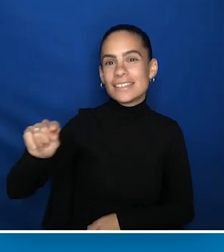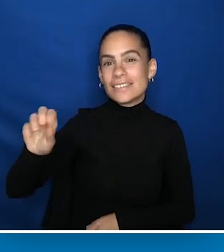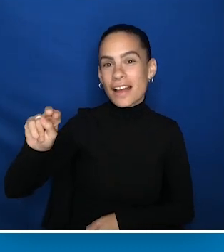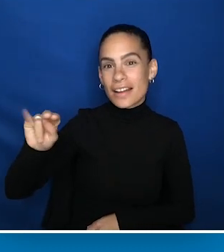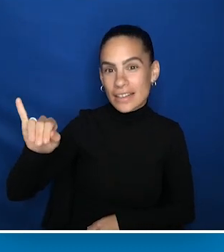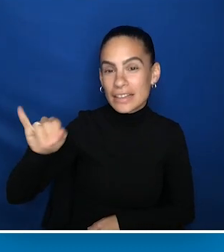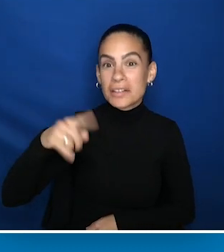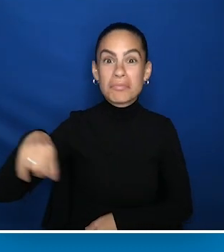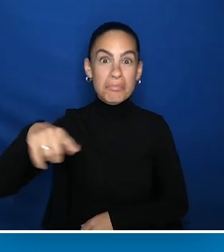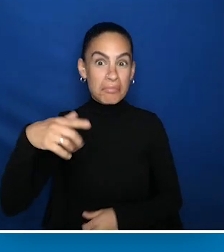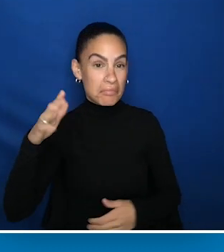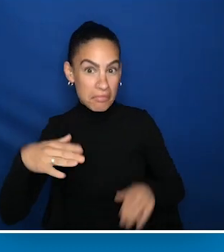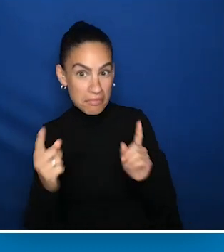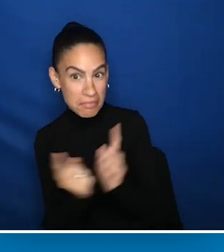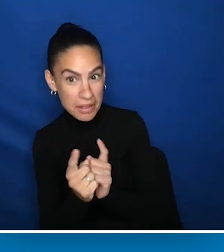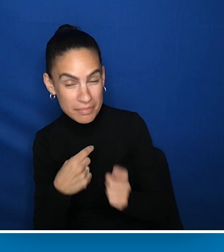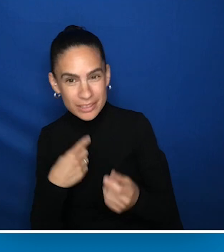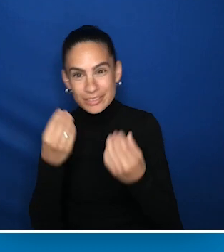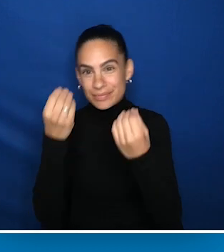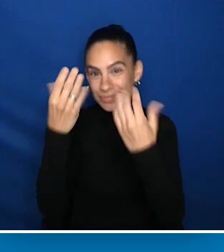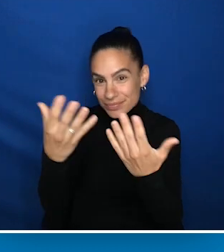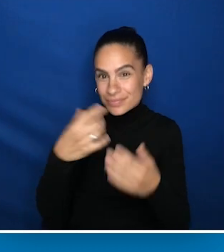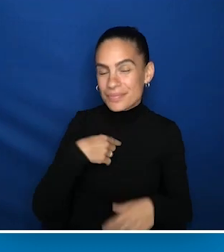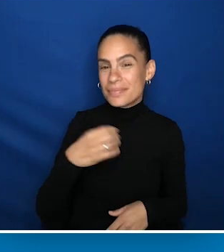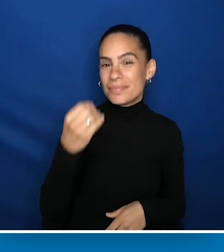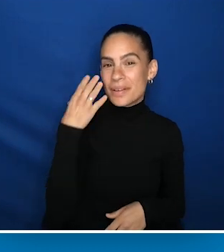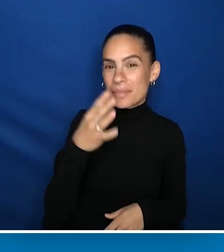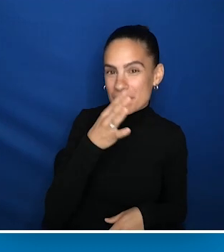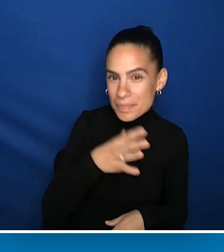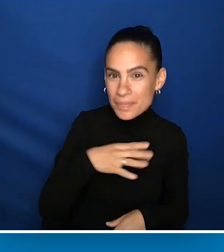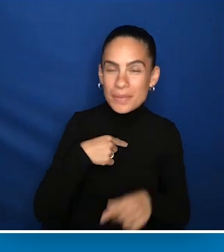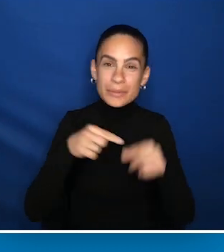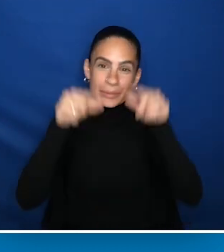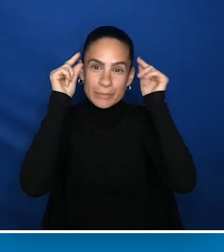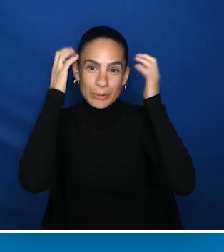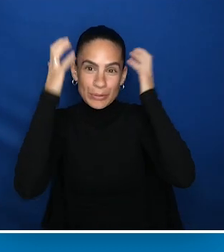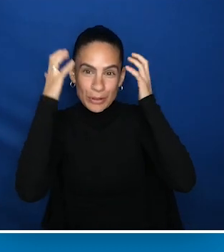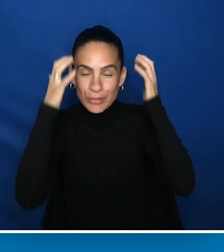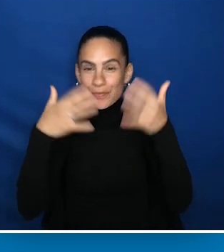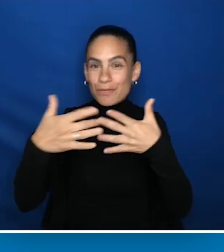And for those of you who don't know me, I am a white woman with short, curly gray hair.